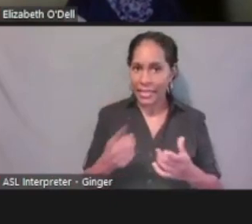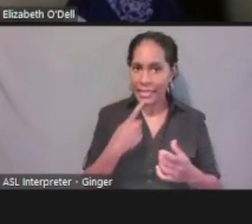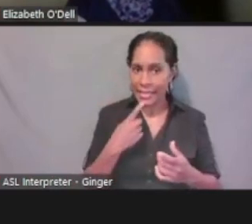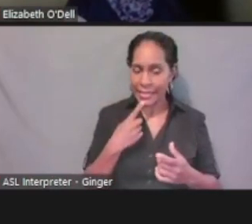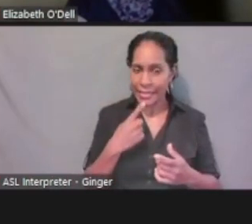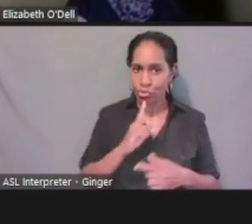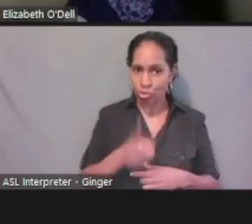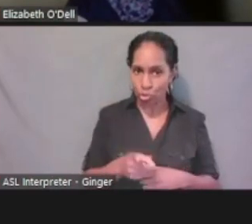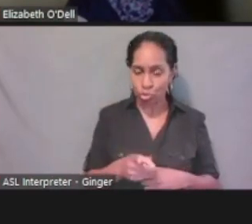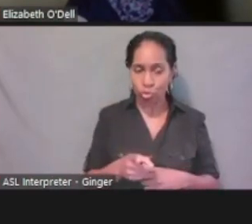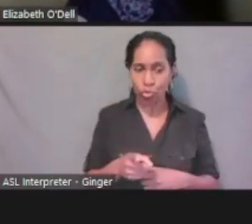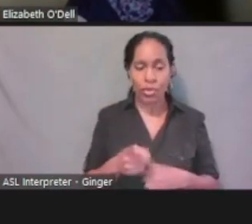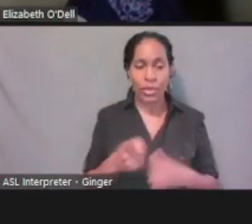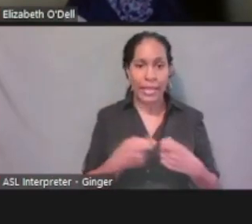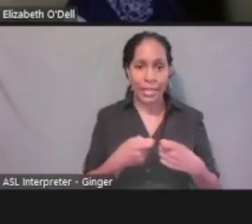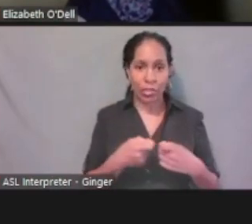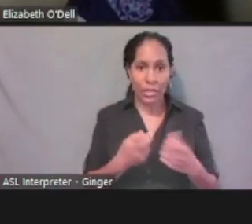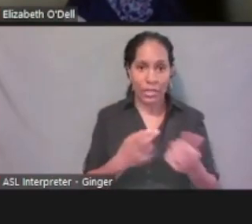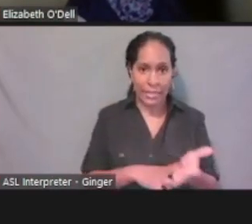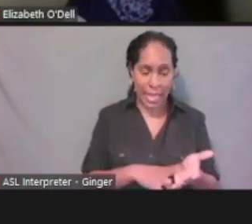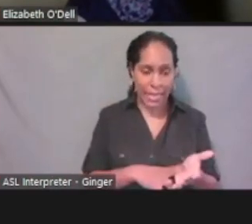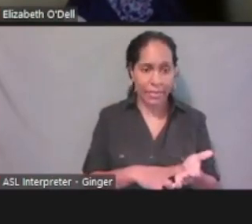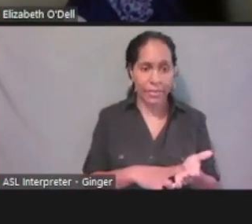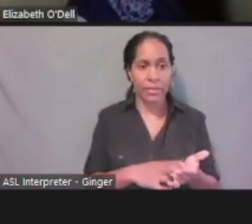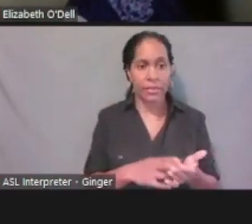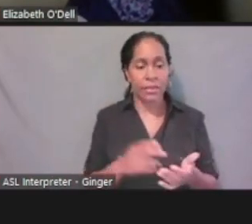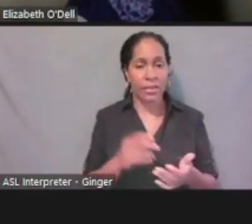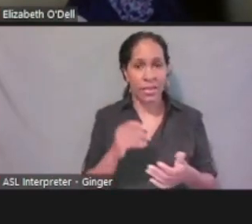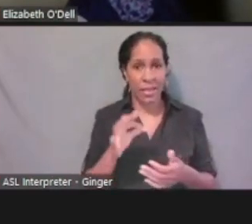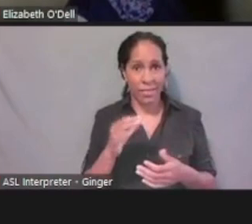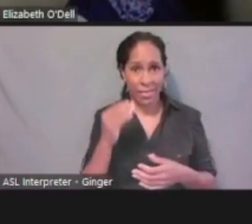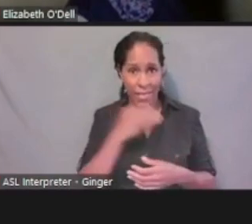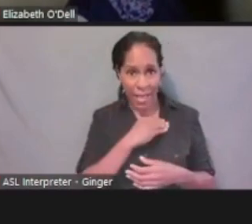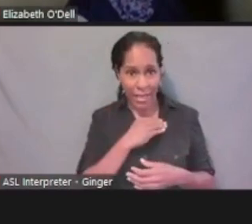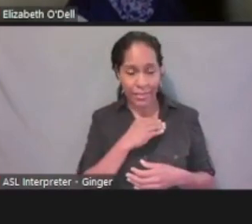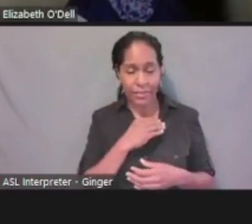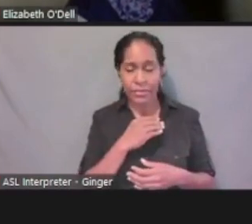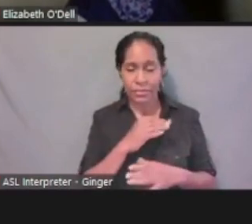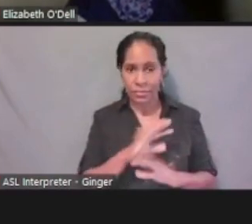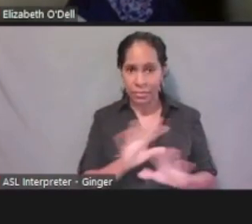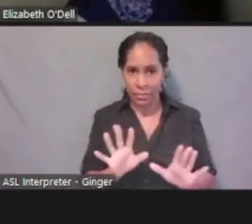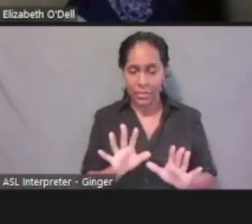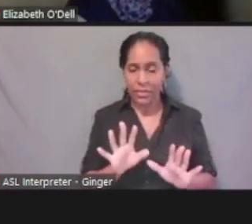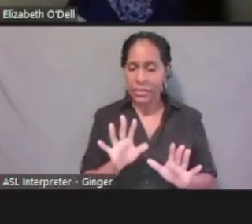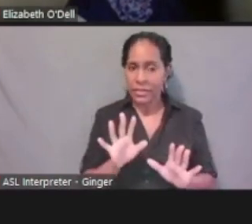and under penalty of perjury, the information they've given is accurate to the best of their knowledge.